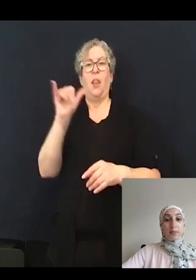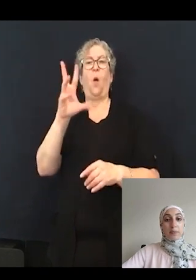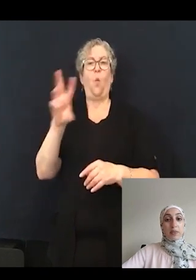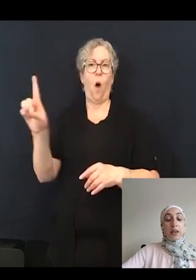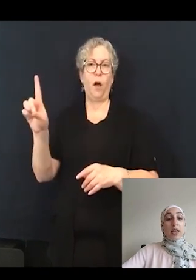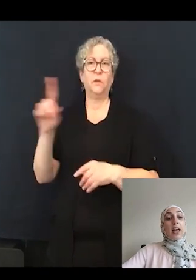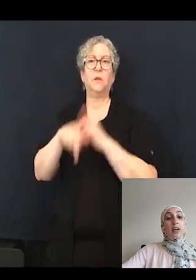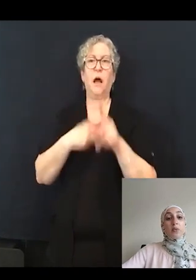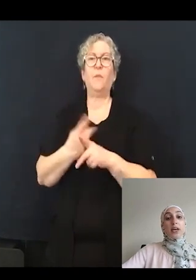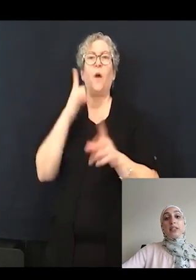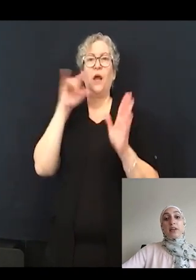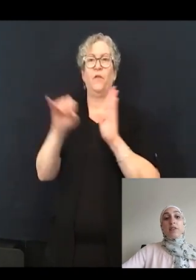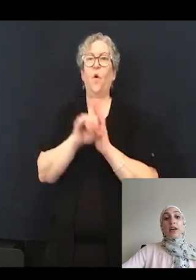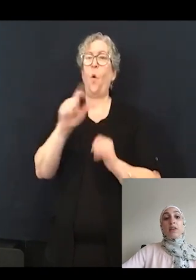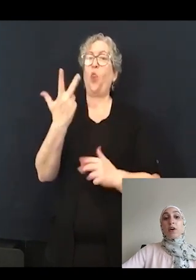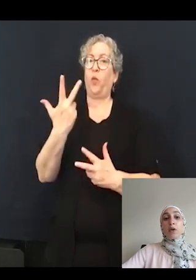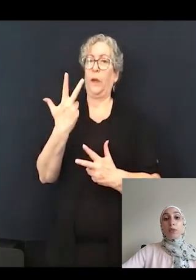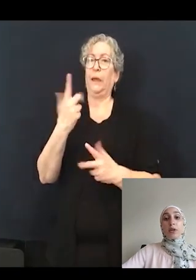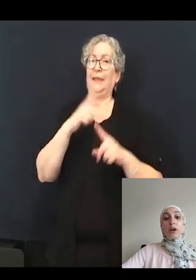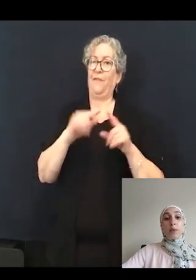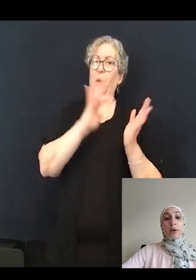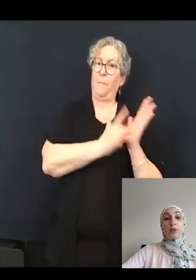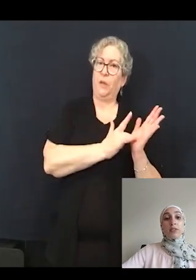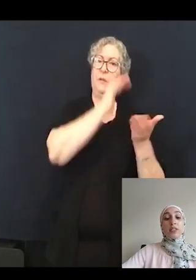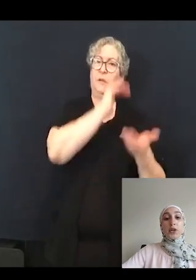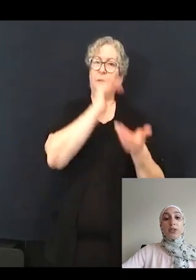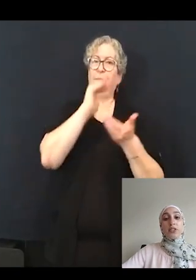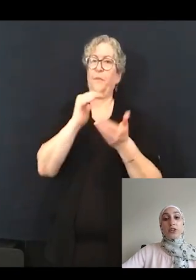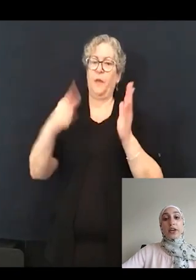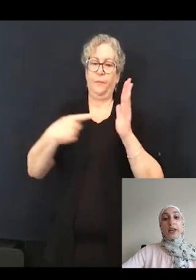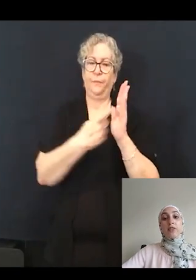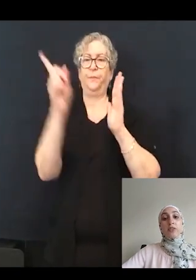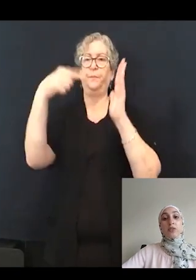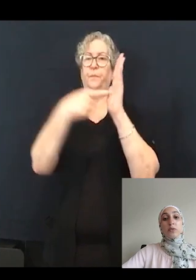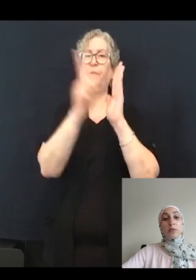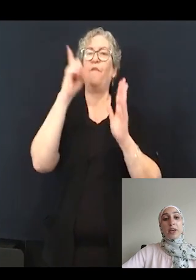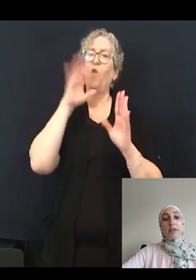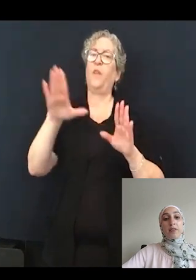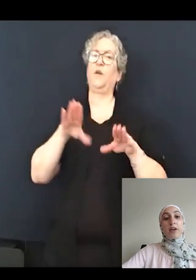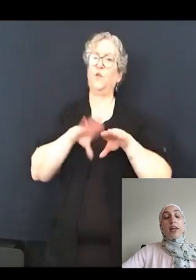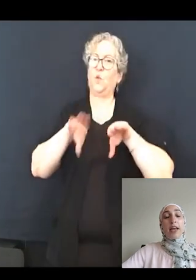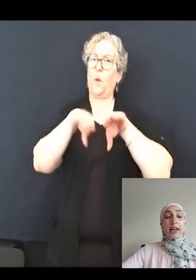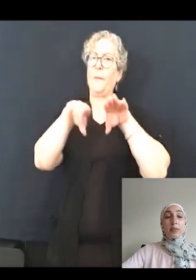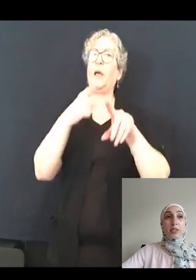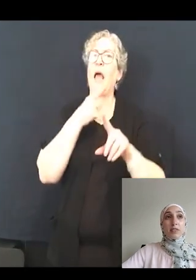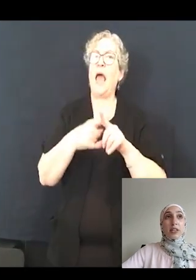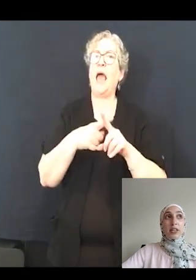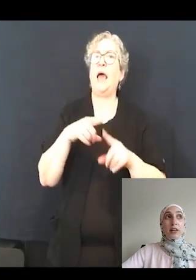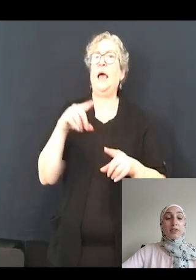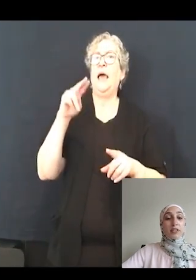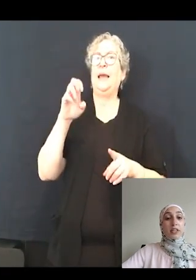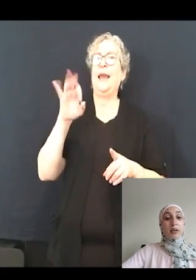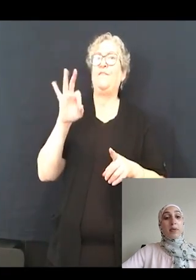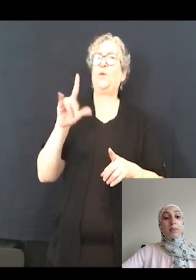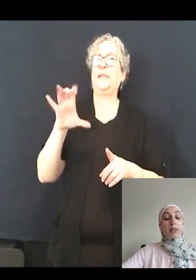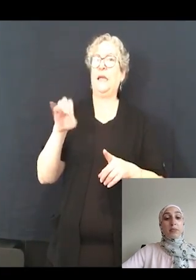And we identified that all three compounds decreased turning angles on the swimming behavior. And specifically, nefiracetam and plus minus Bay K